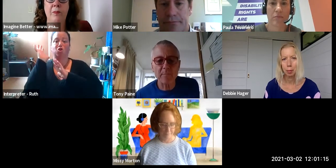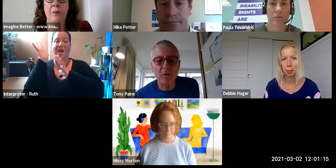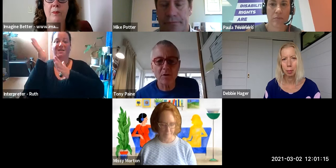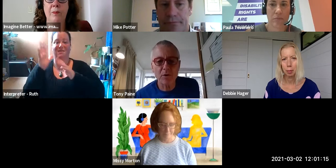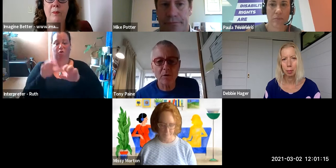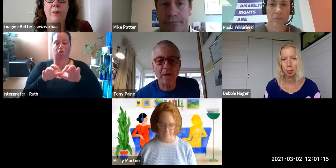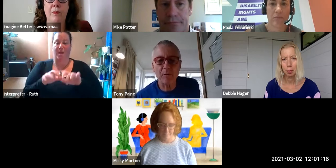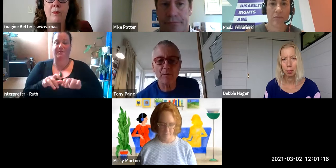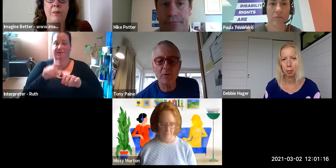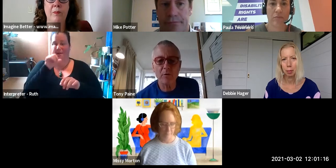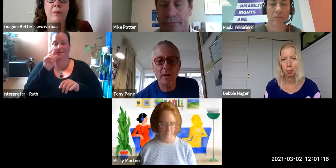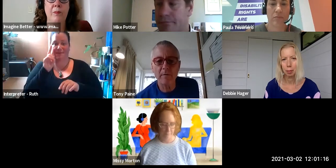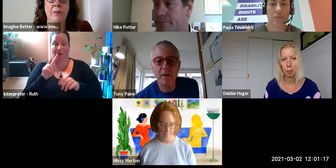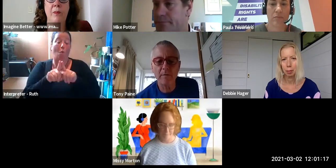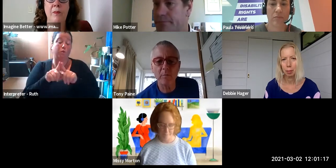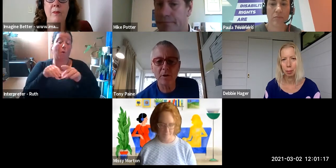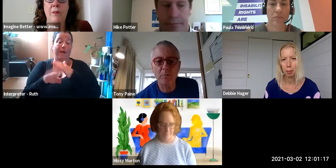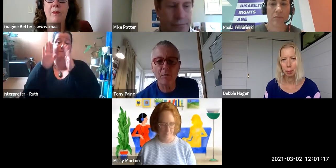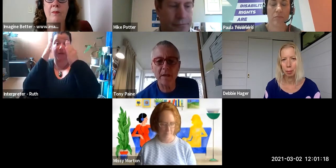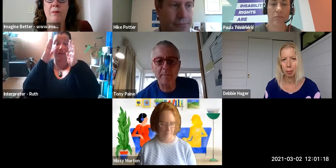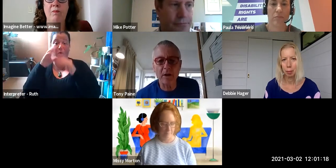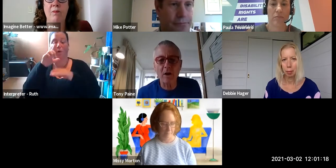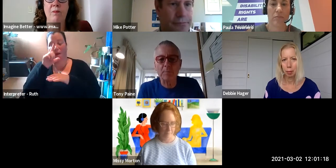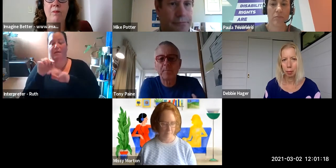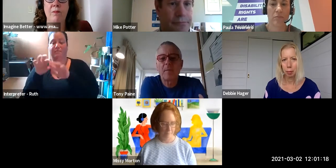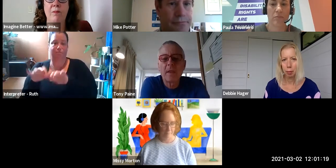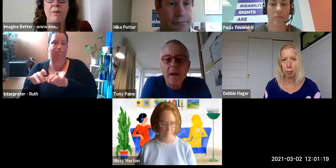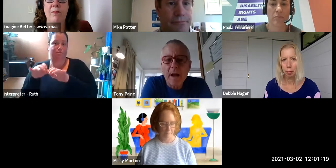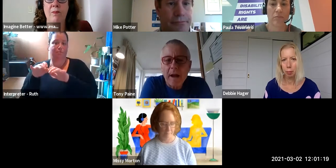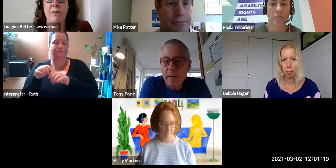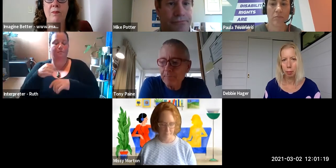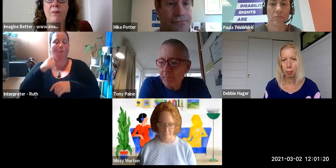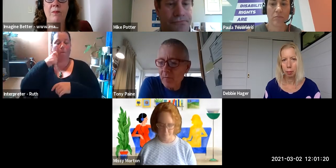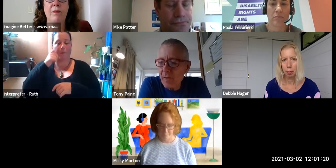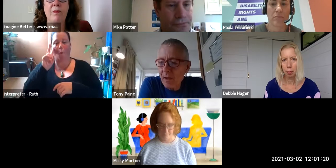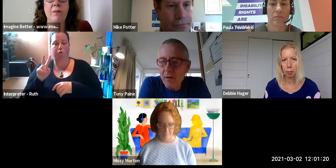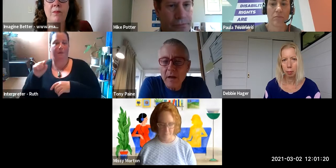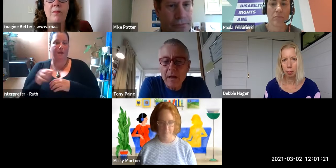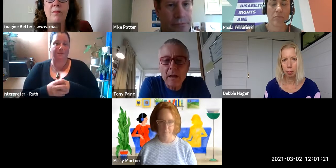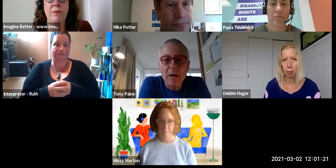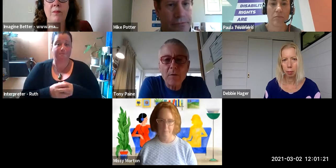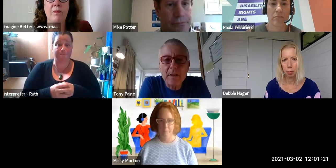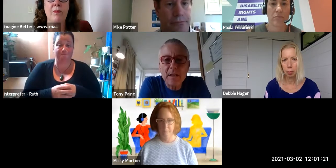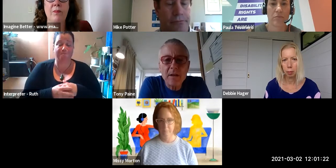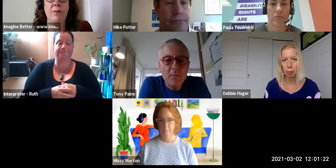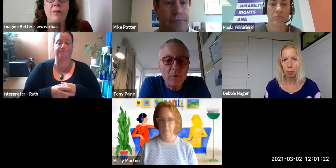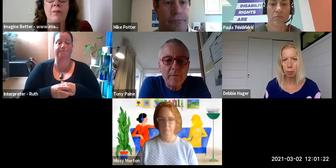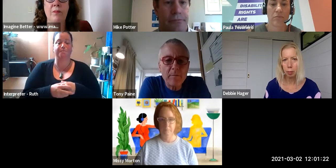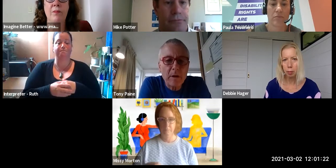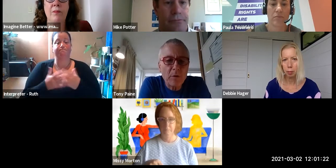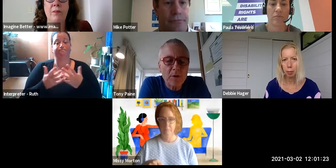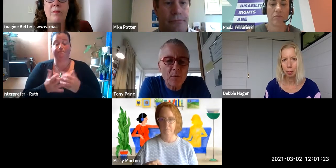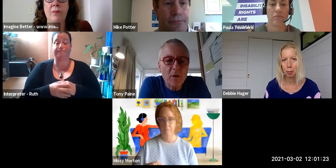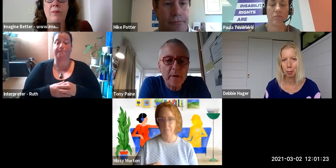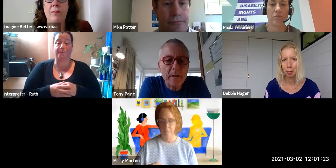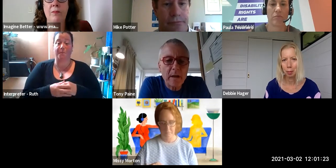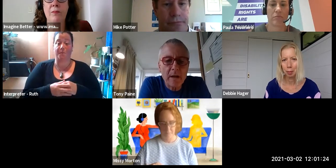Facebook is also available which we'll be keeping an eye on. Obviously we are also welcoming